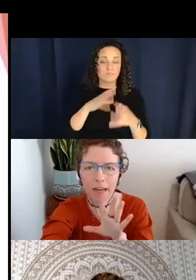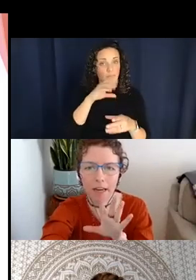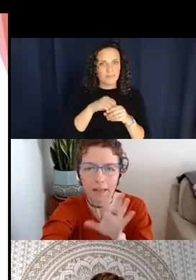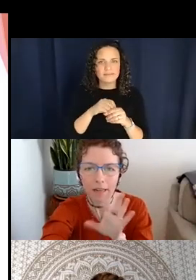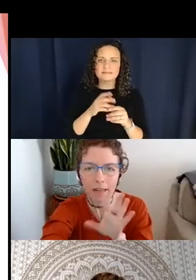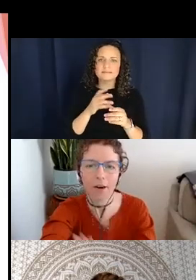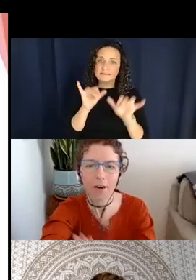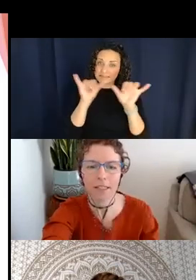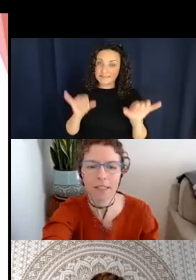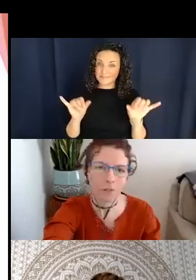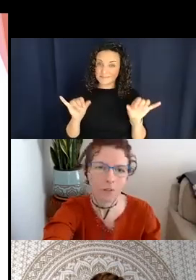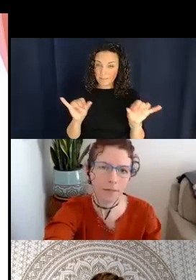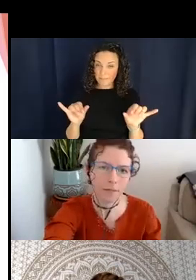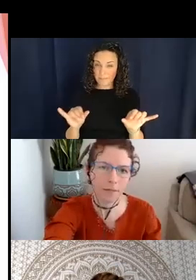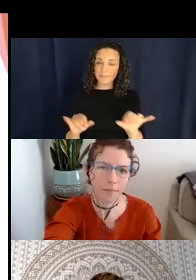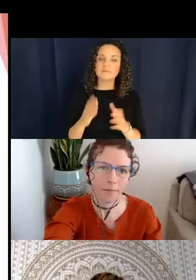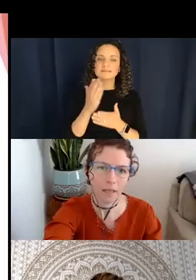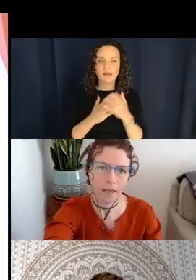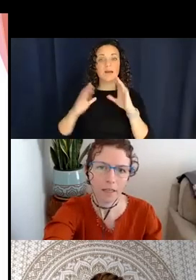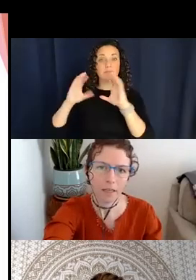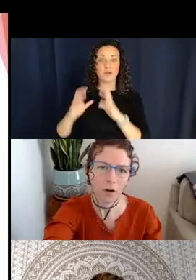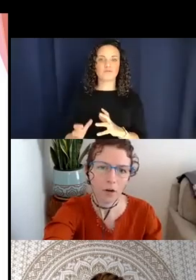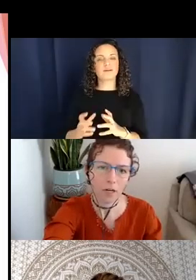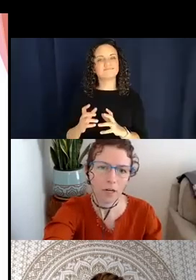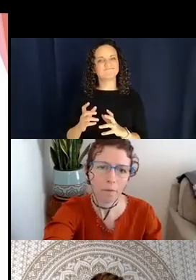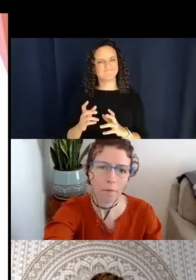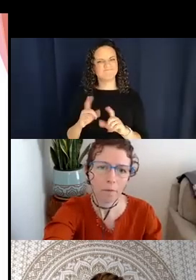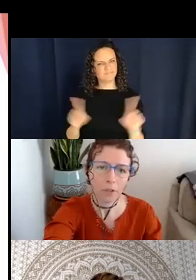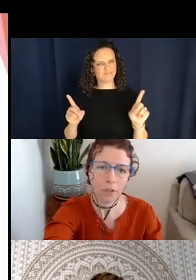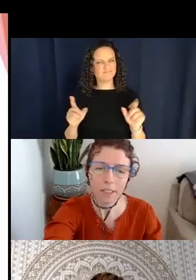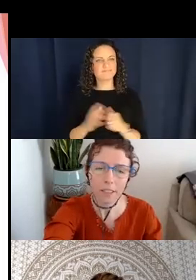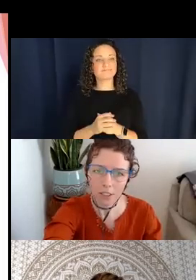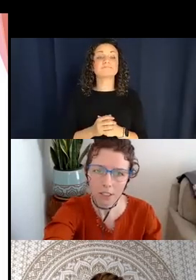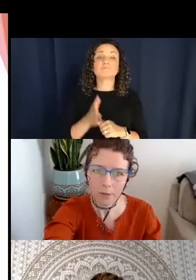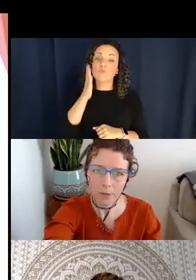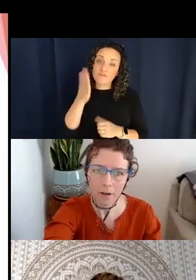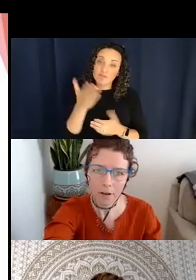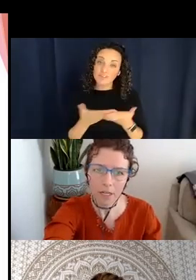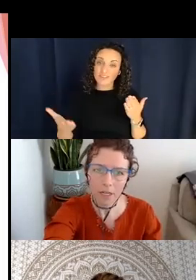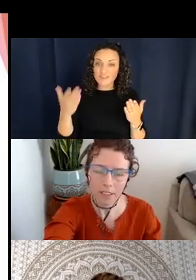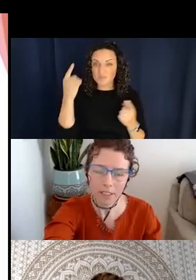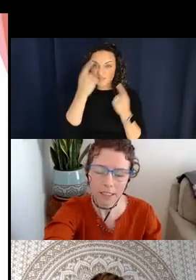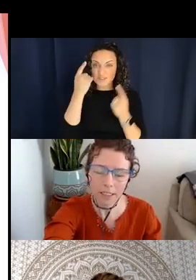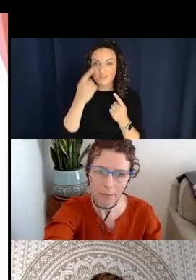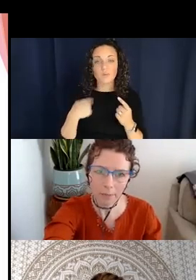get categorized differently. So future considerations, things we haven't really looked in depth about